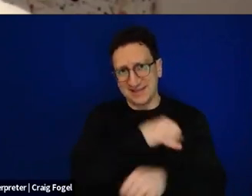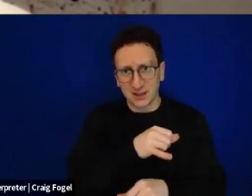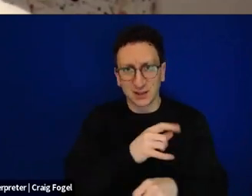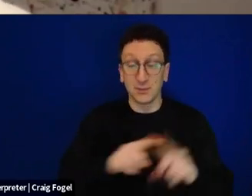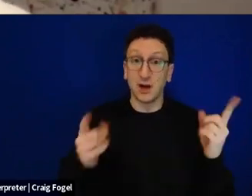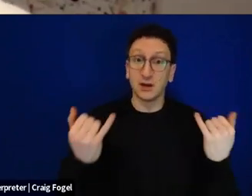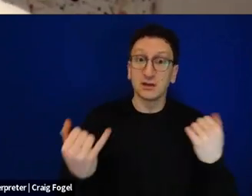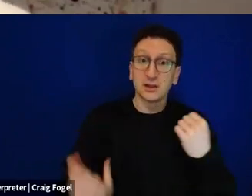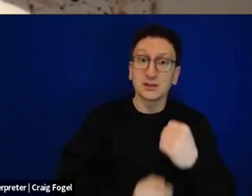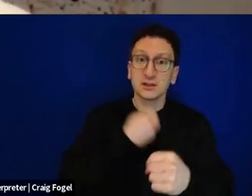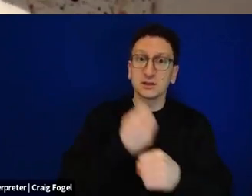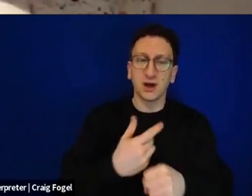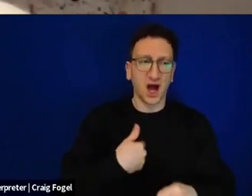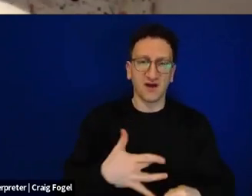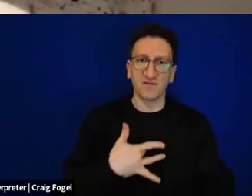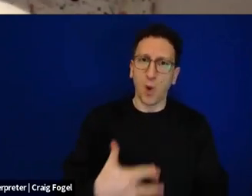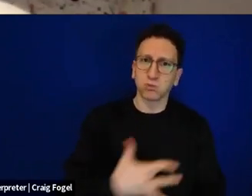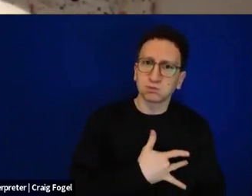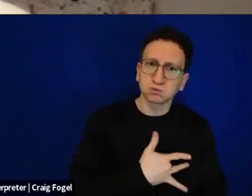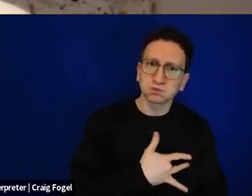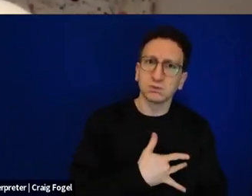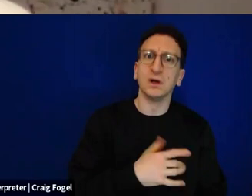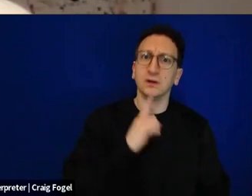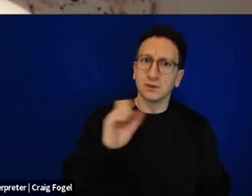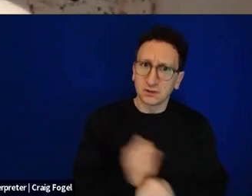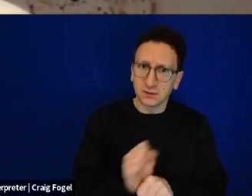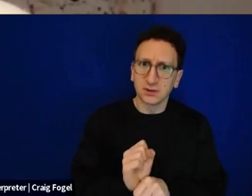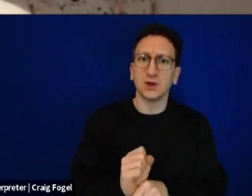I feel that idea very, very powerfully. How important it is that on Seder night